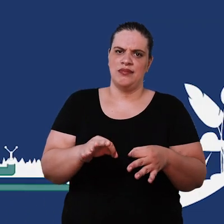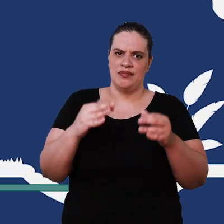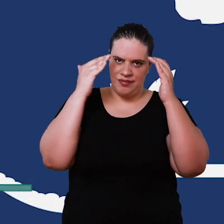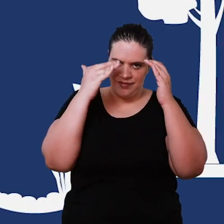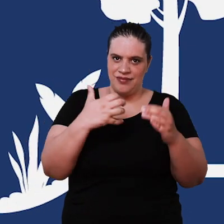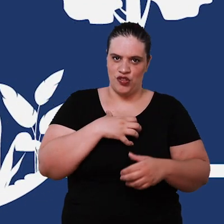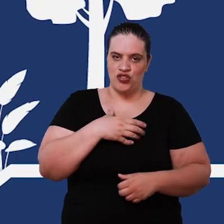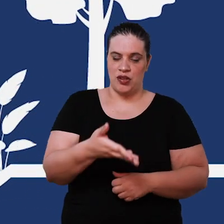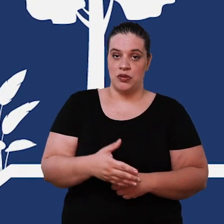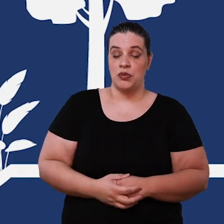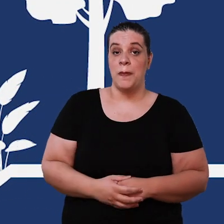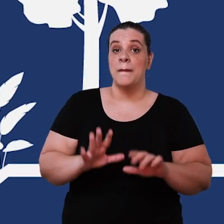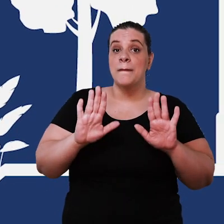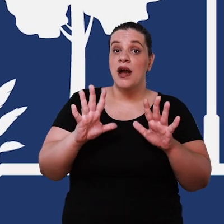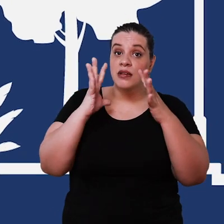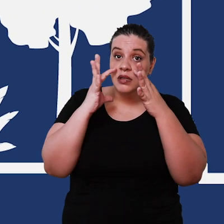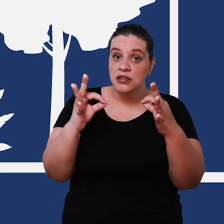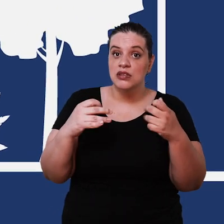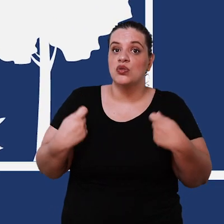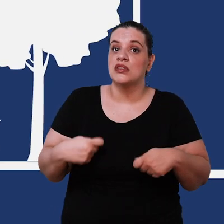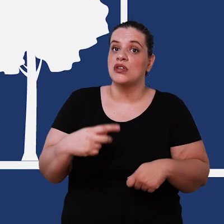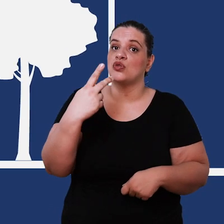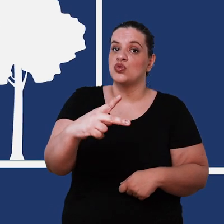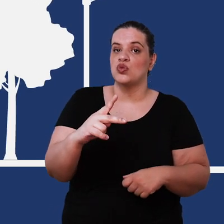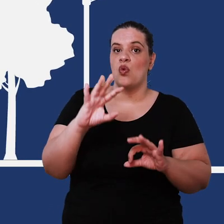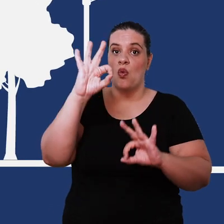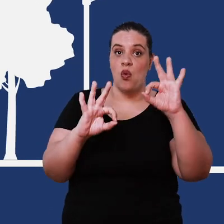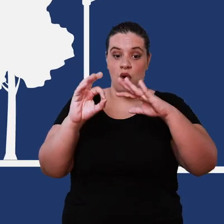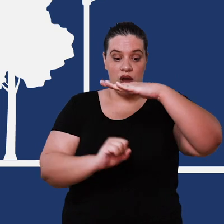this way but always being aware of the need for your structure to be able